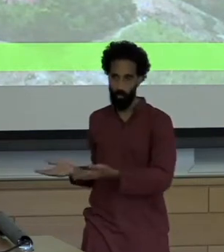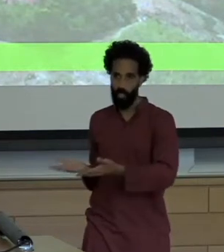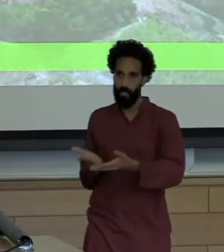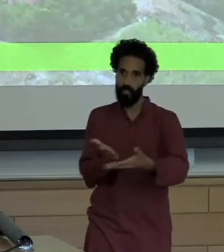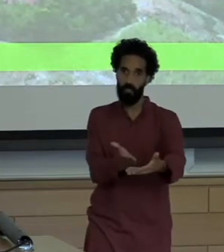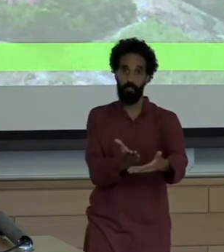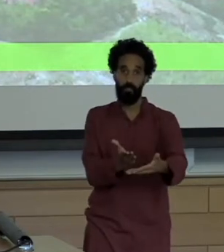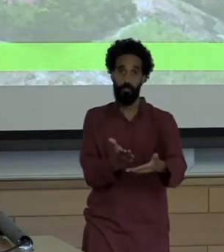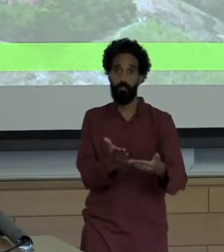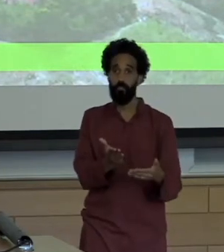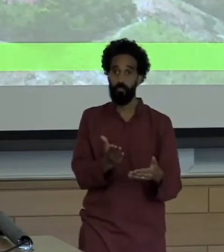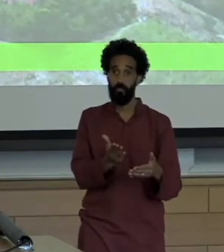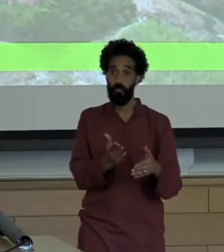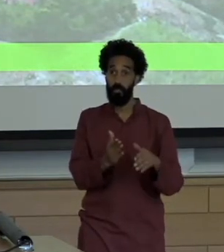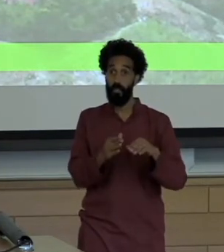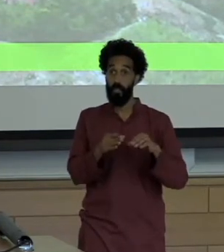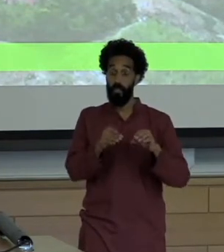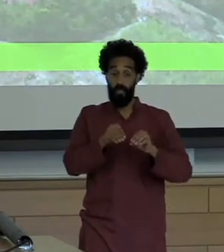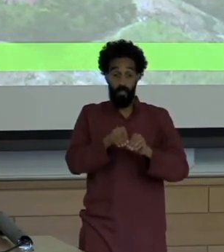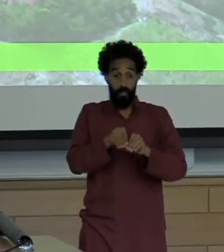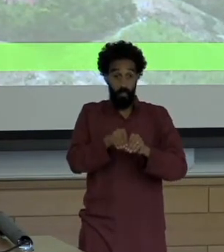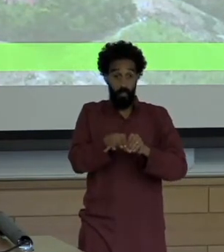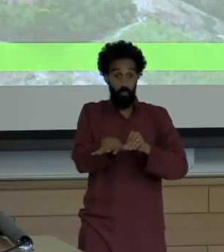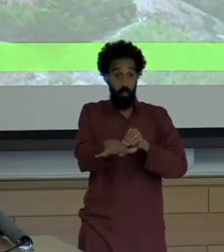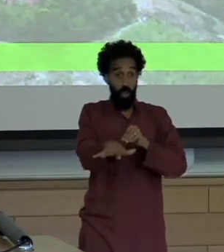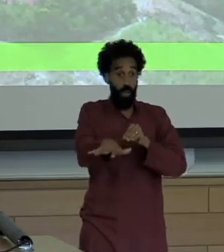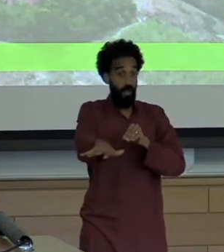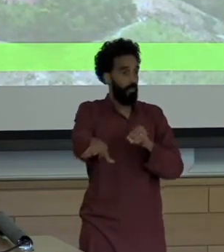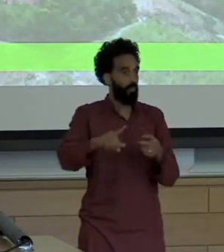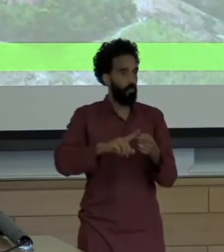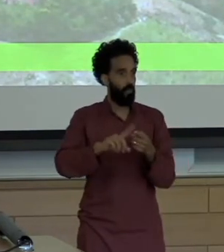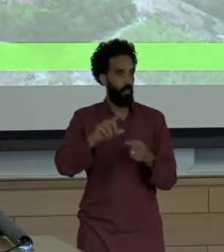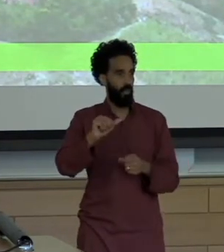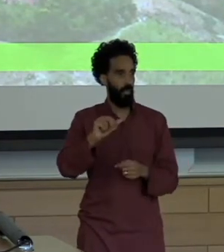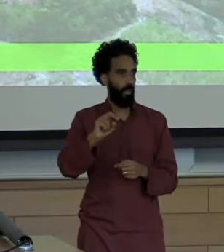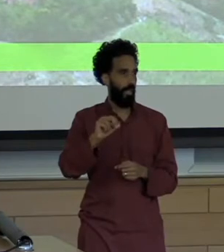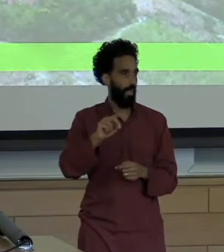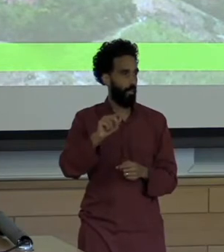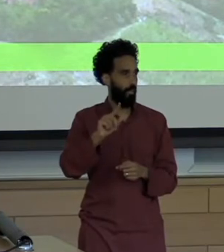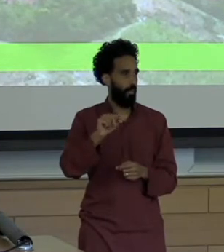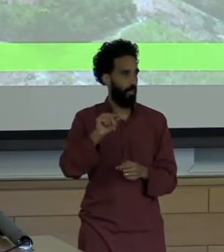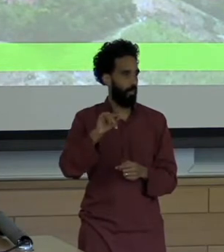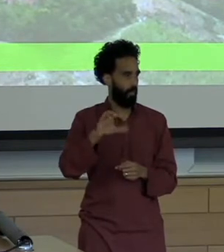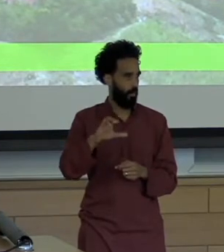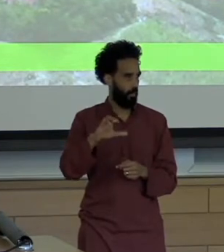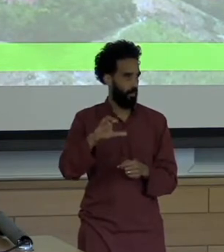Eventually went all the way into the Atlantic and beyond. The immediate loss of life and destruction